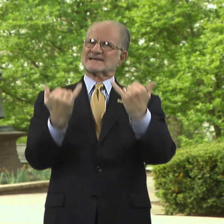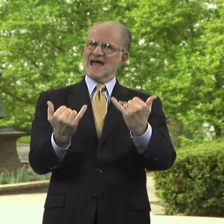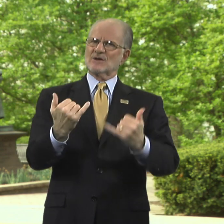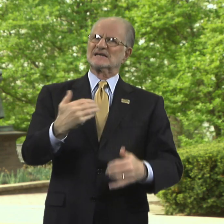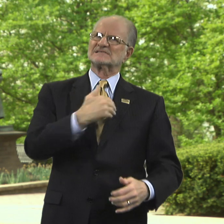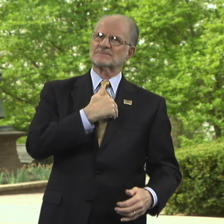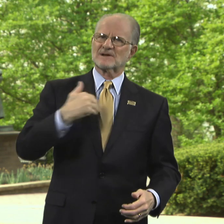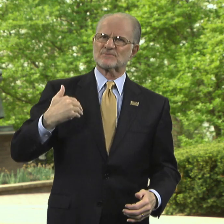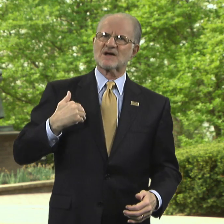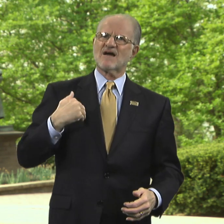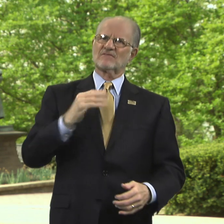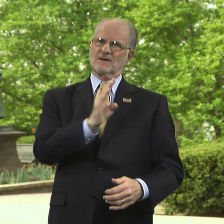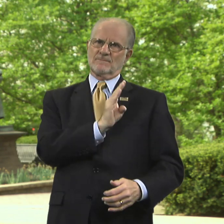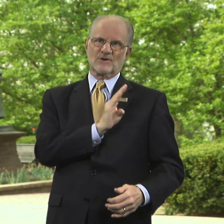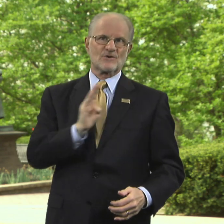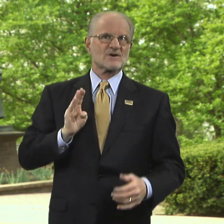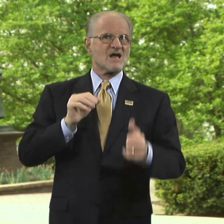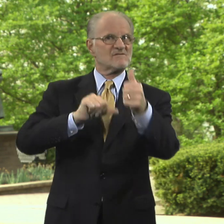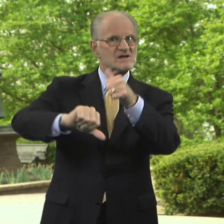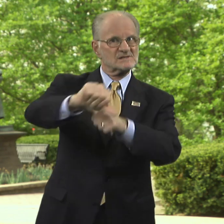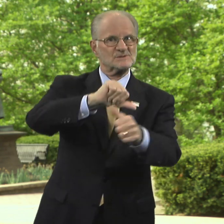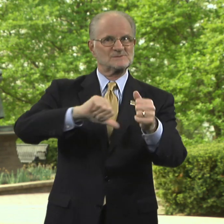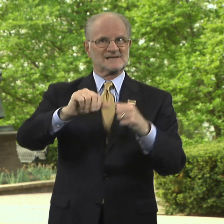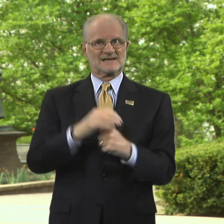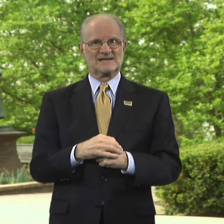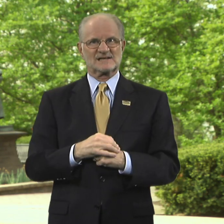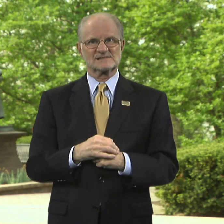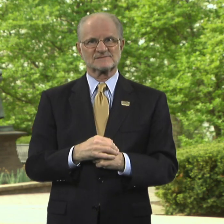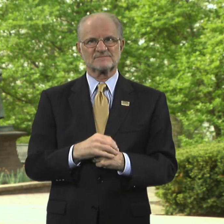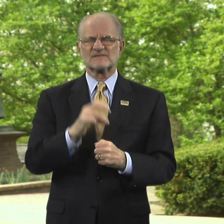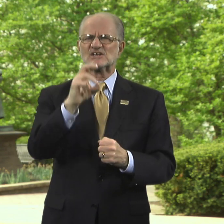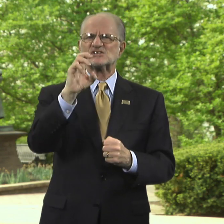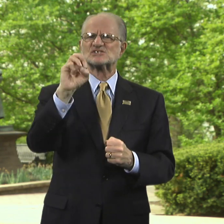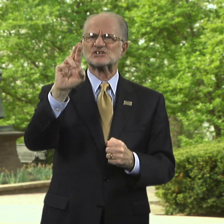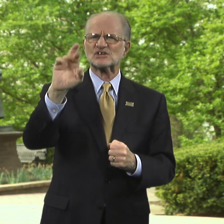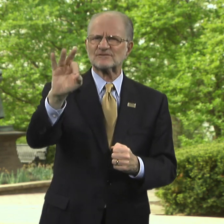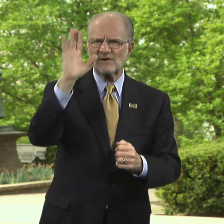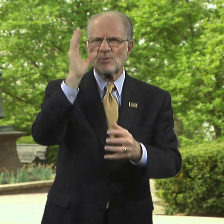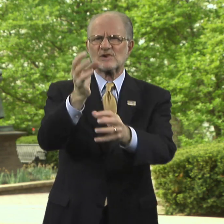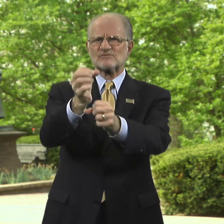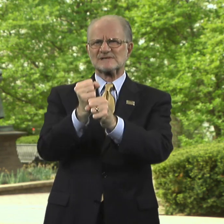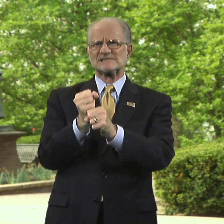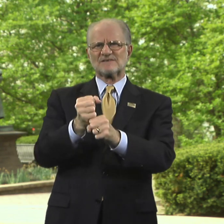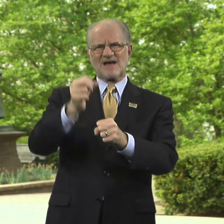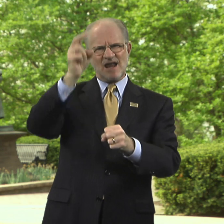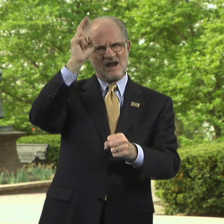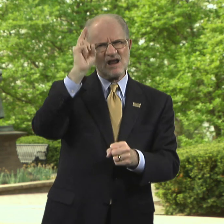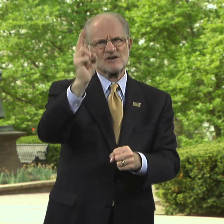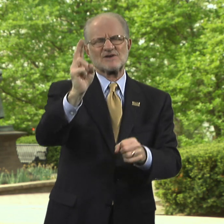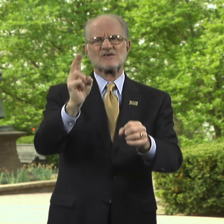Now, he is a member of the Board of Associates. Dr. Cerf will receive